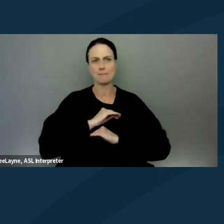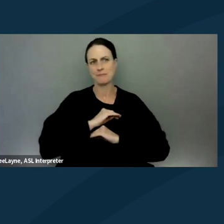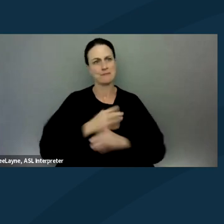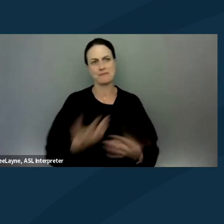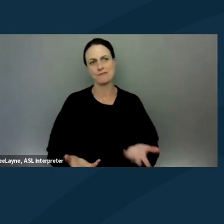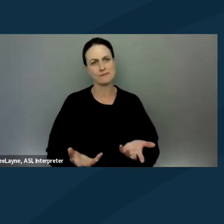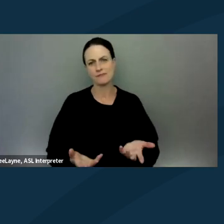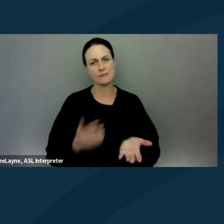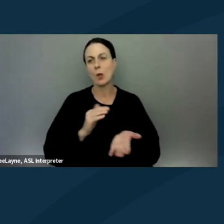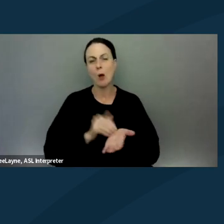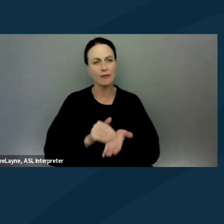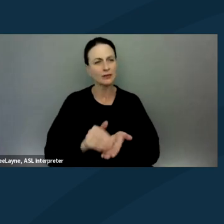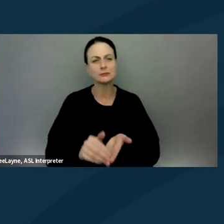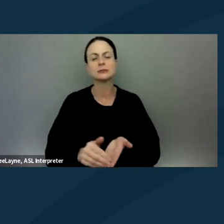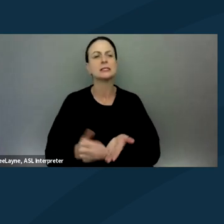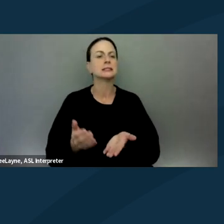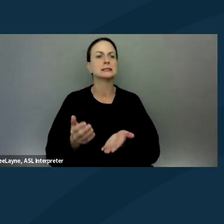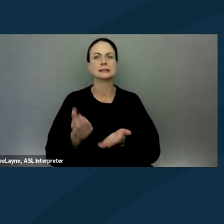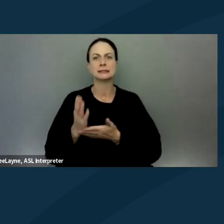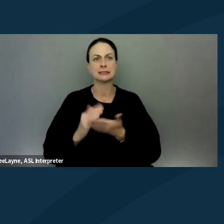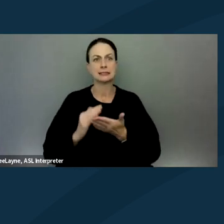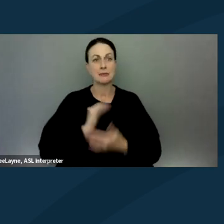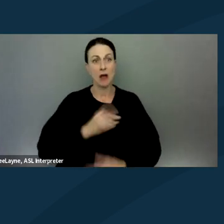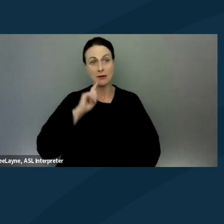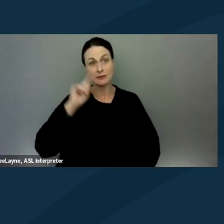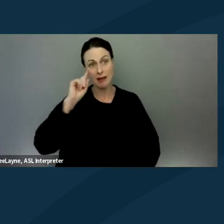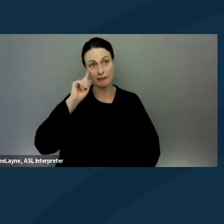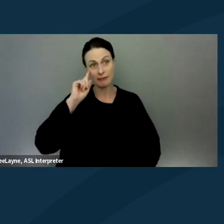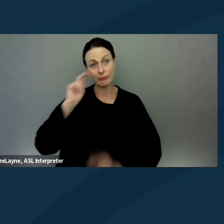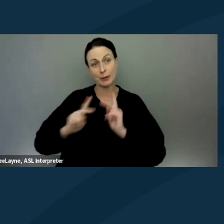Oftentimes, some of our deaf people were arrested